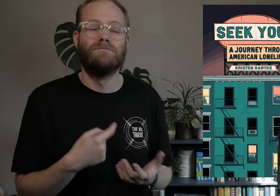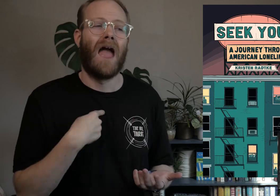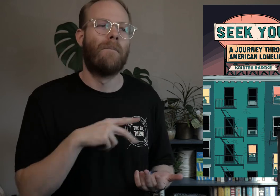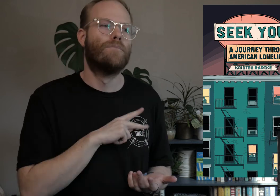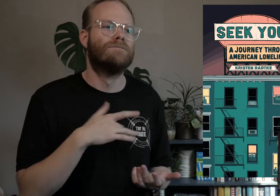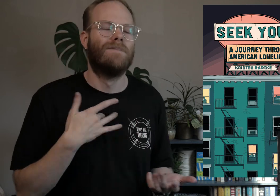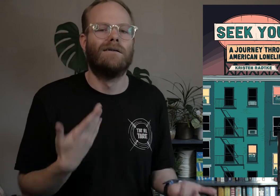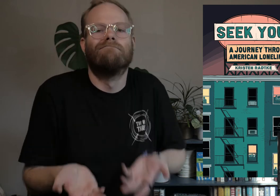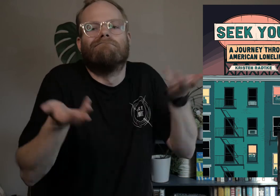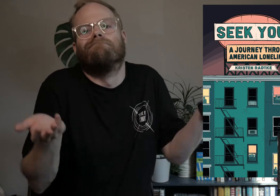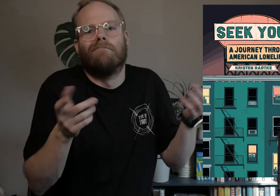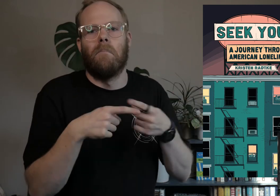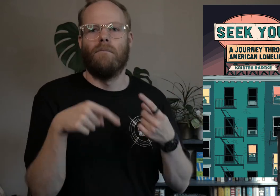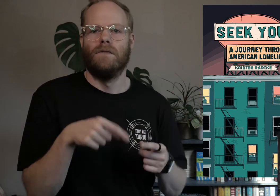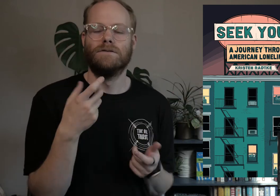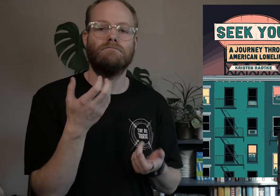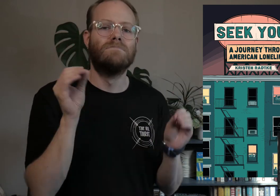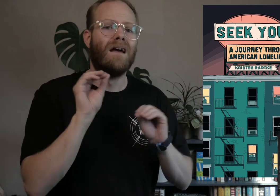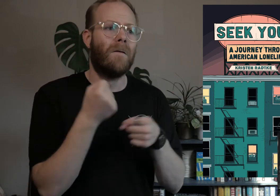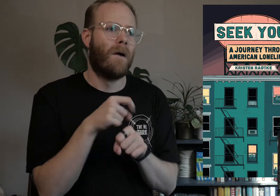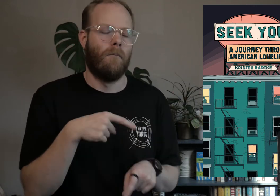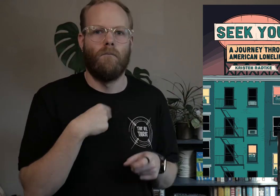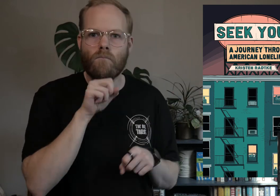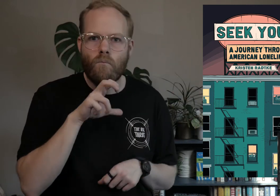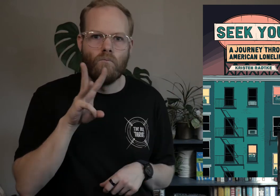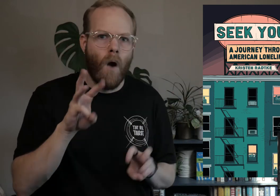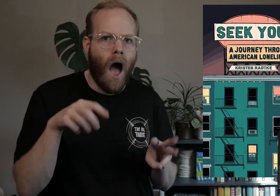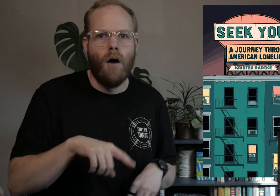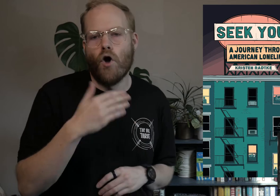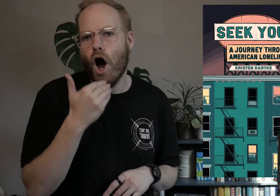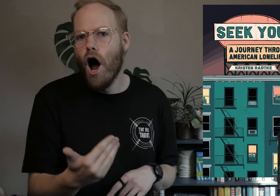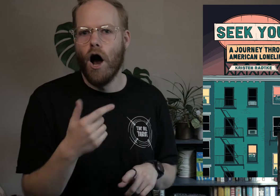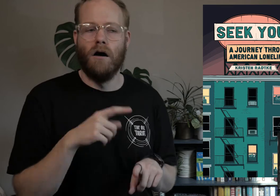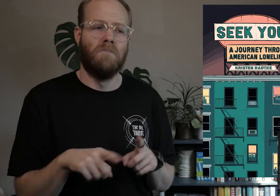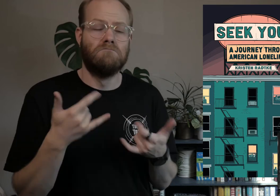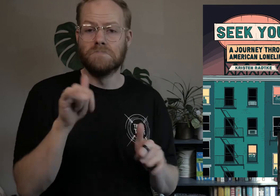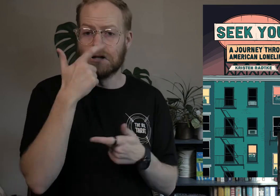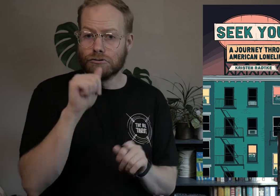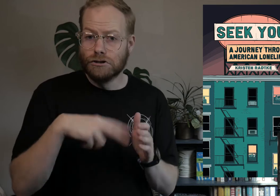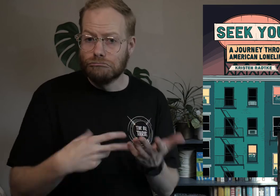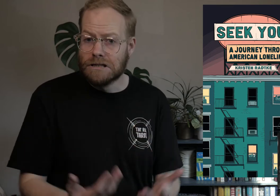I personally felt meh about this, nothing about it made me go wow, this is really good, but it was still interesting to read.